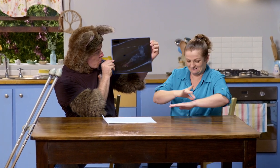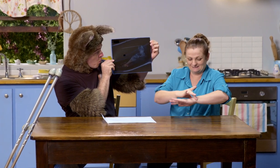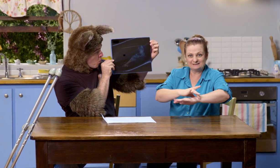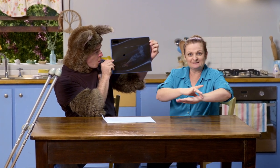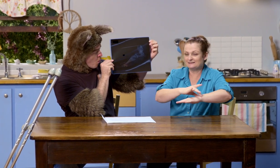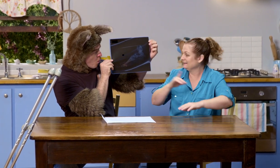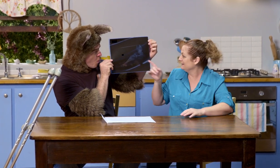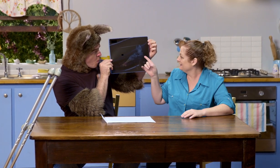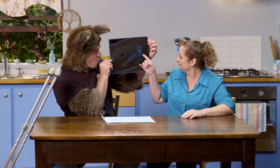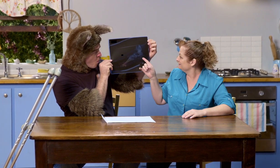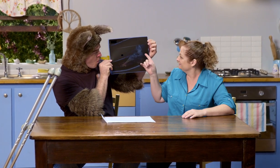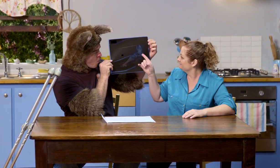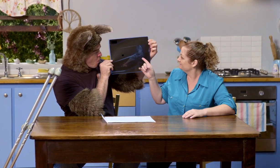You can see the ankle joint.